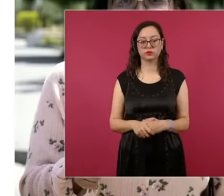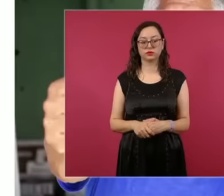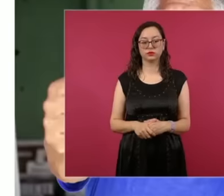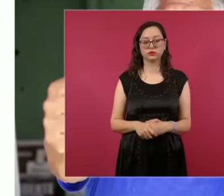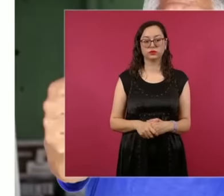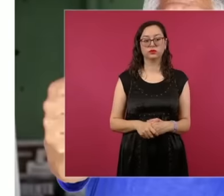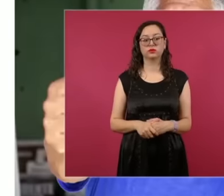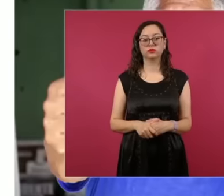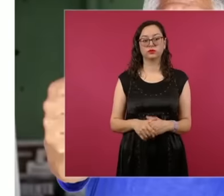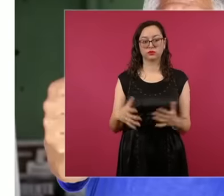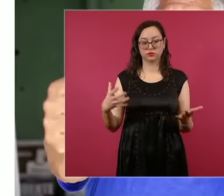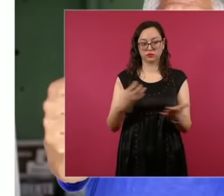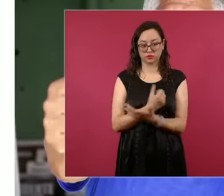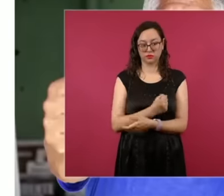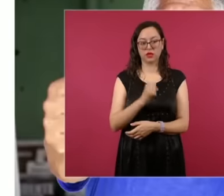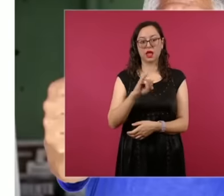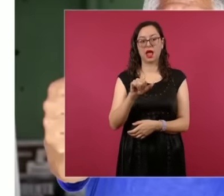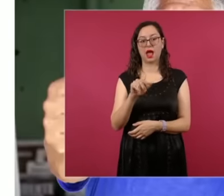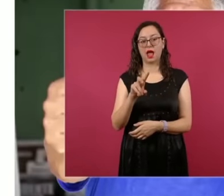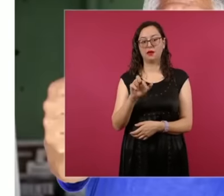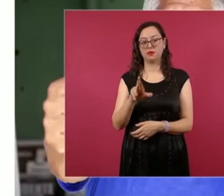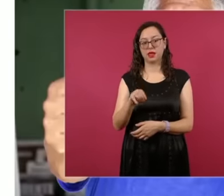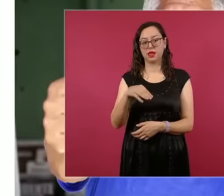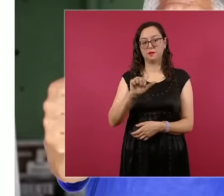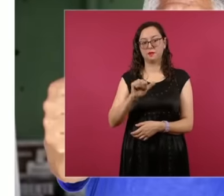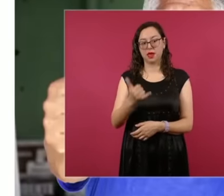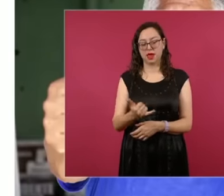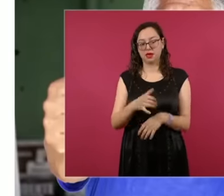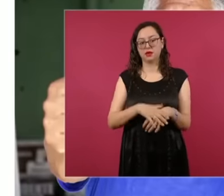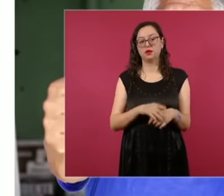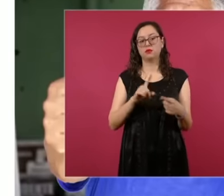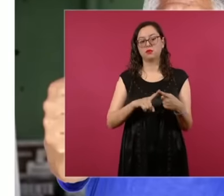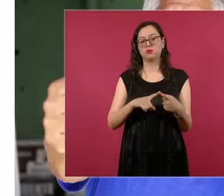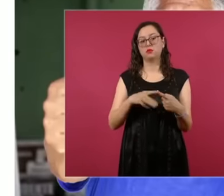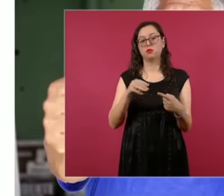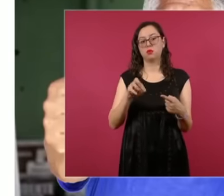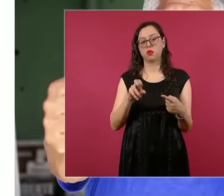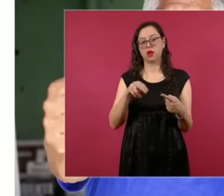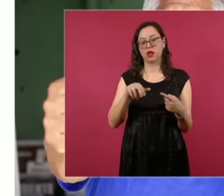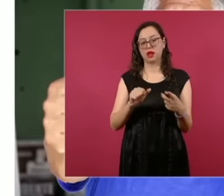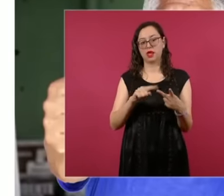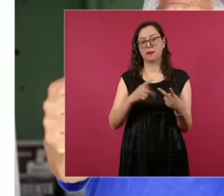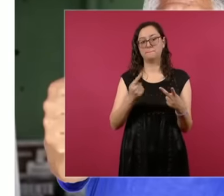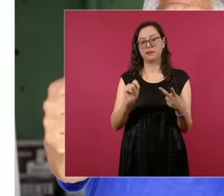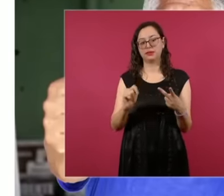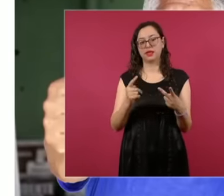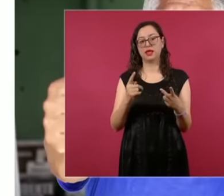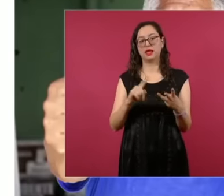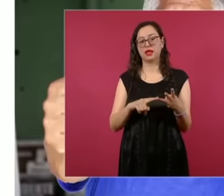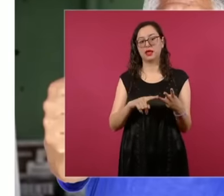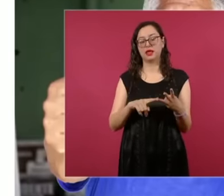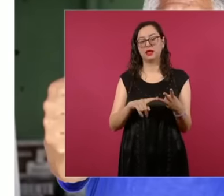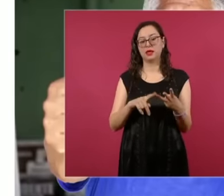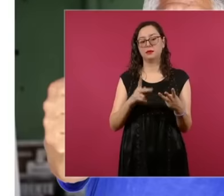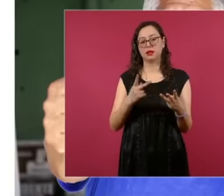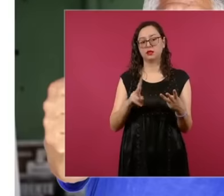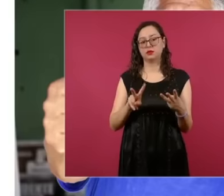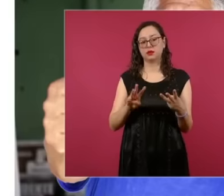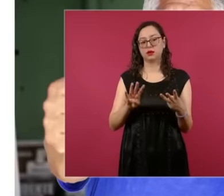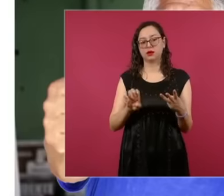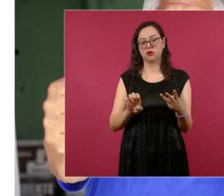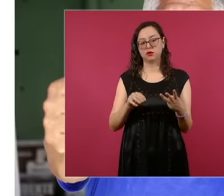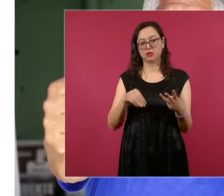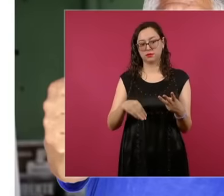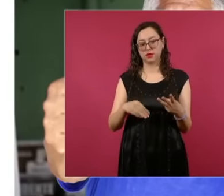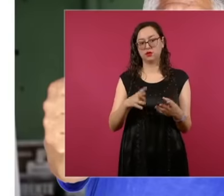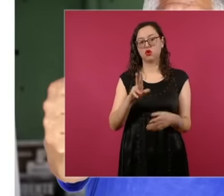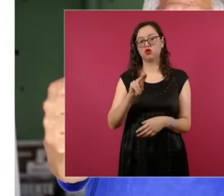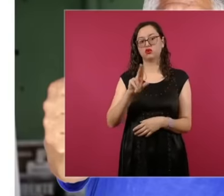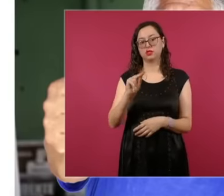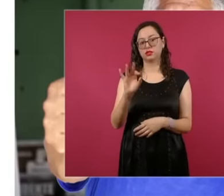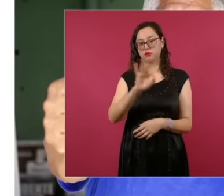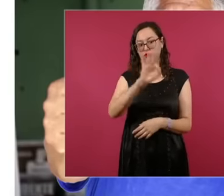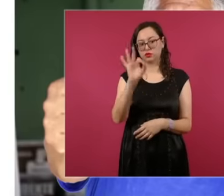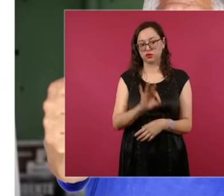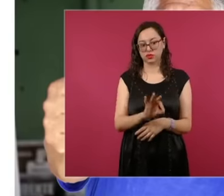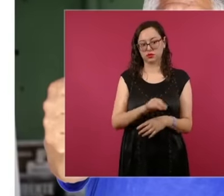PT Verde with 8.47% and the other parties mentioned here in the case of Veracruz Rocío